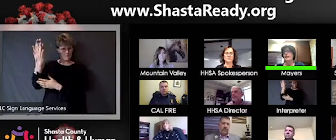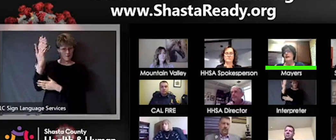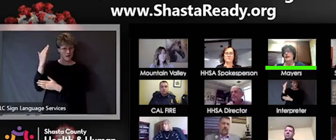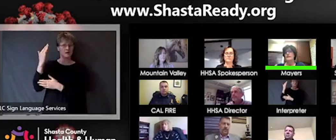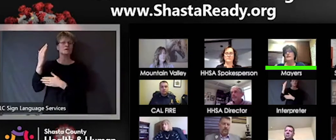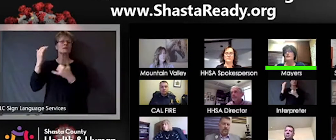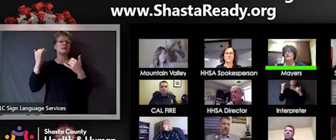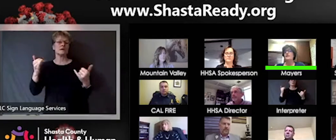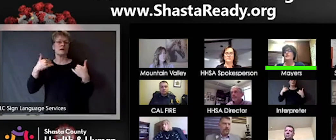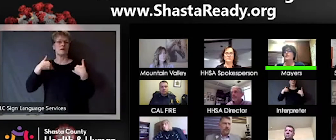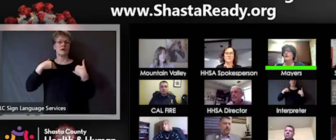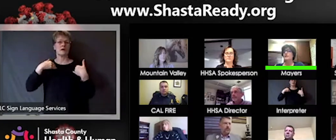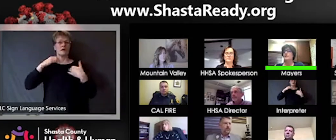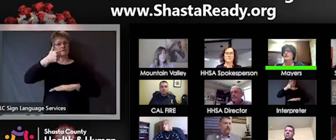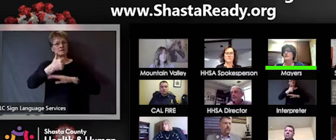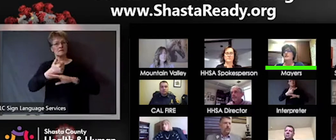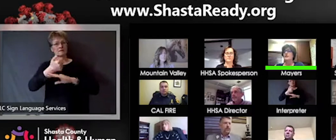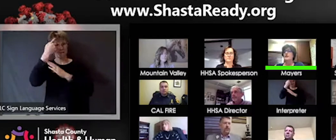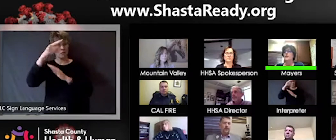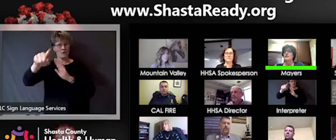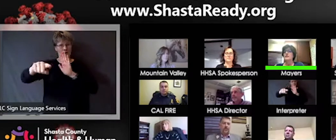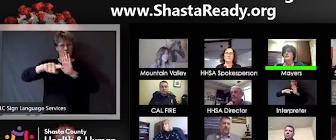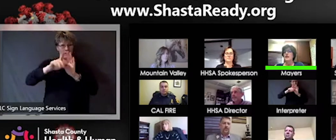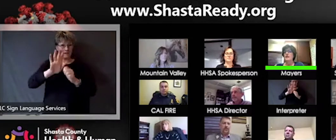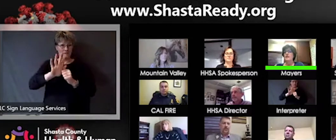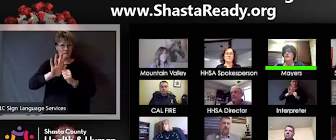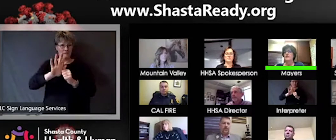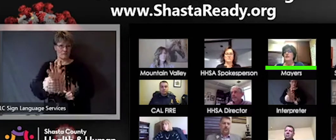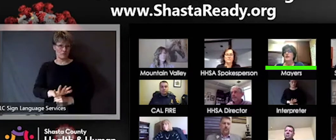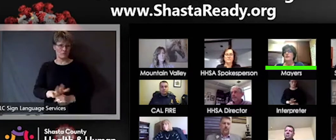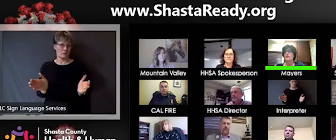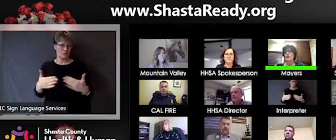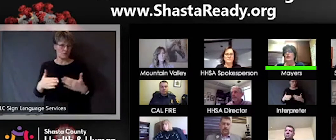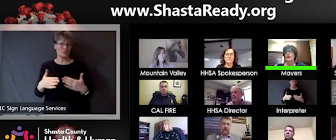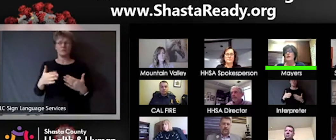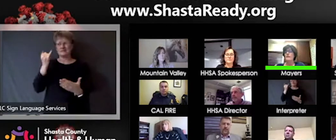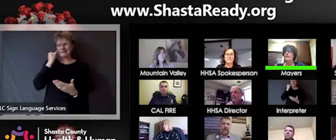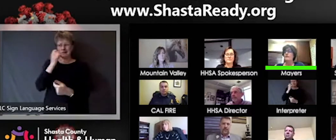can house any potential patients there so just a lot of extra hard work from